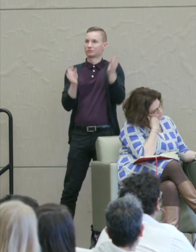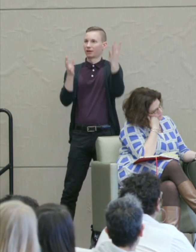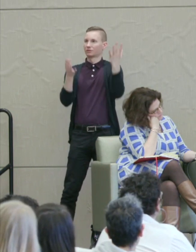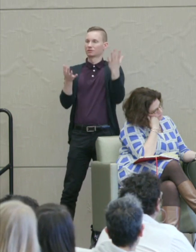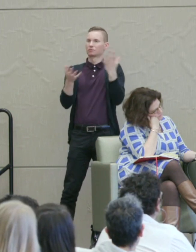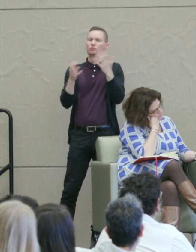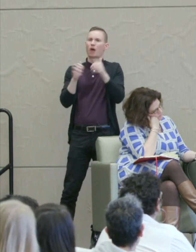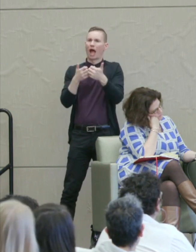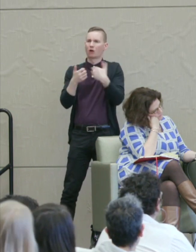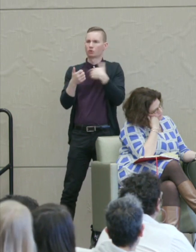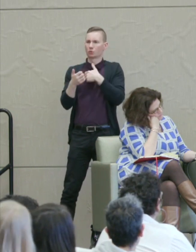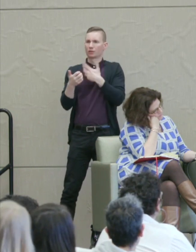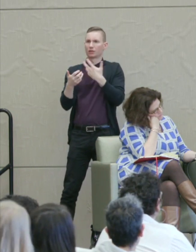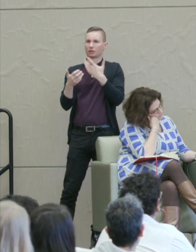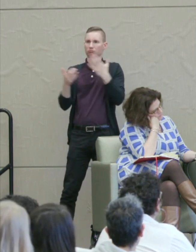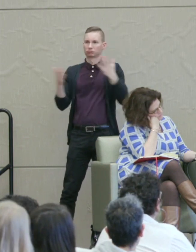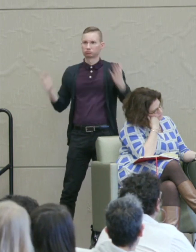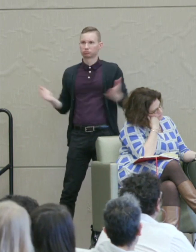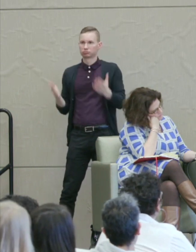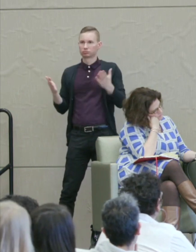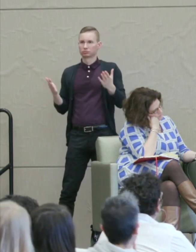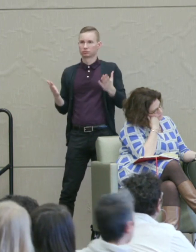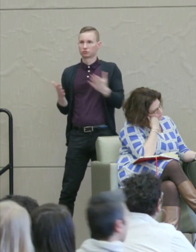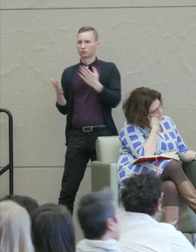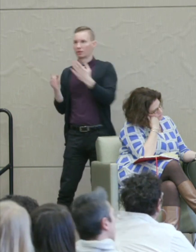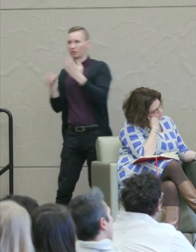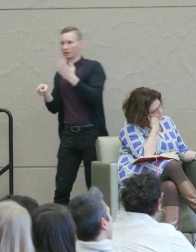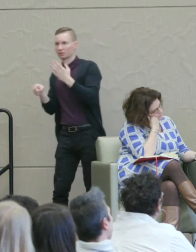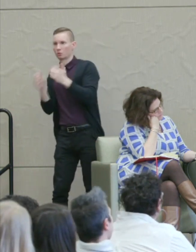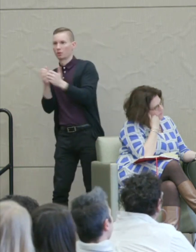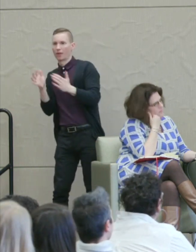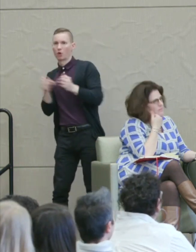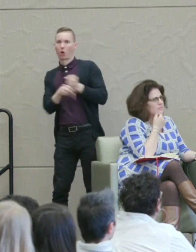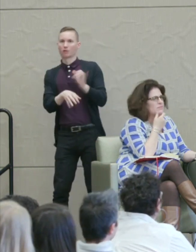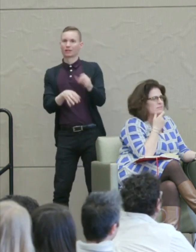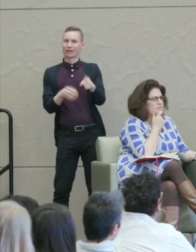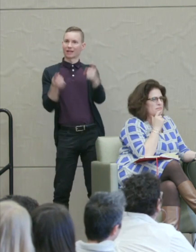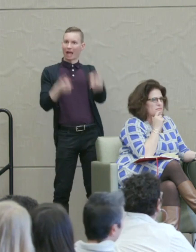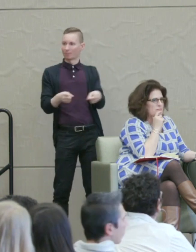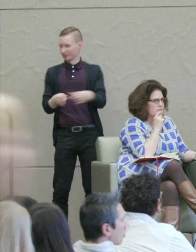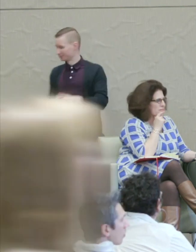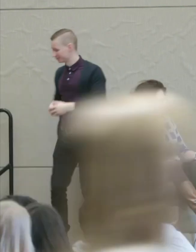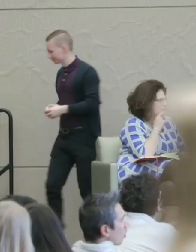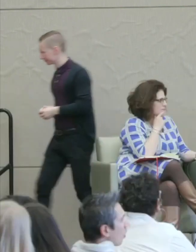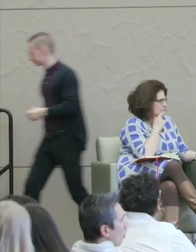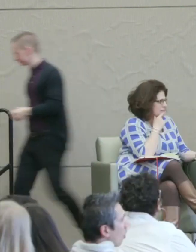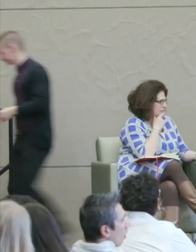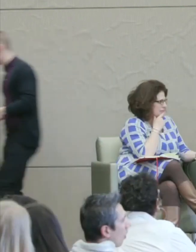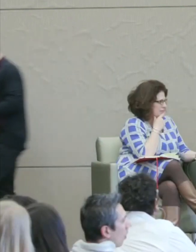How do we mobilize one without activating the other? Martha Nussbaum: Well, thank you so much.